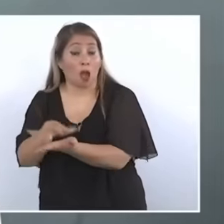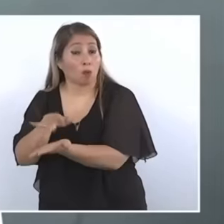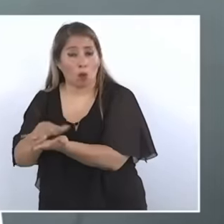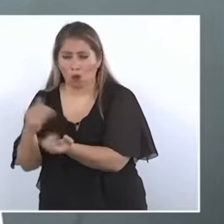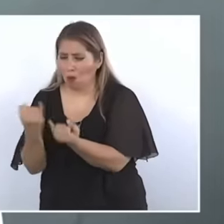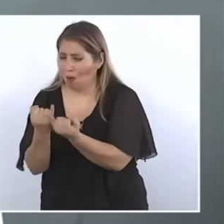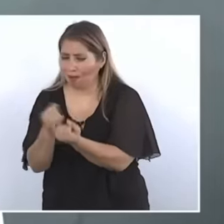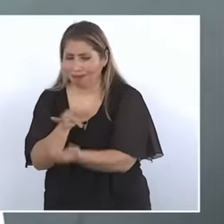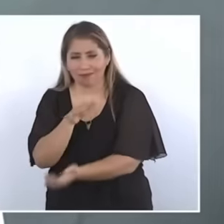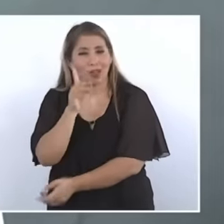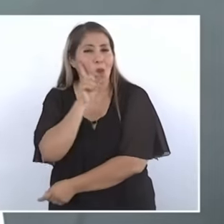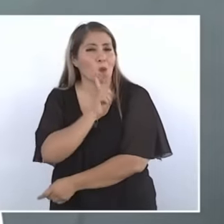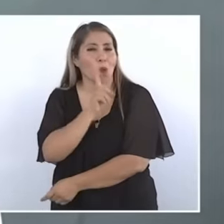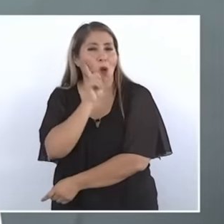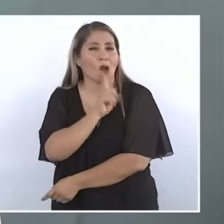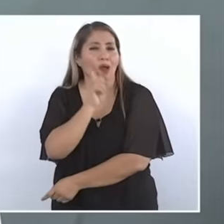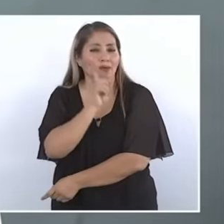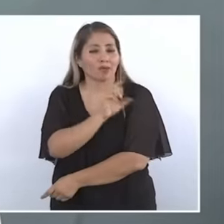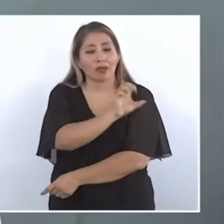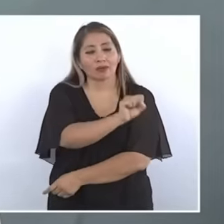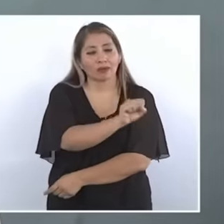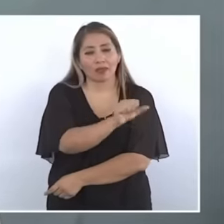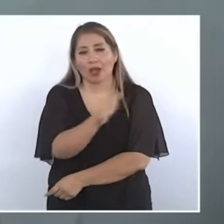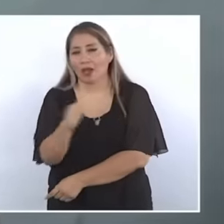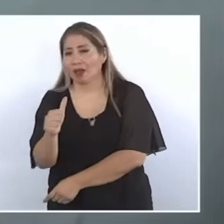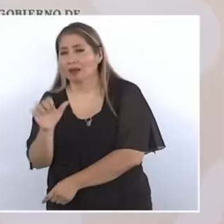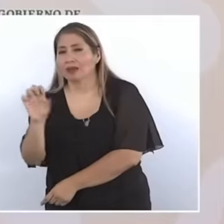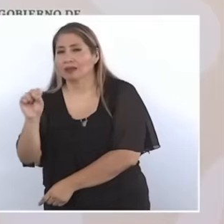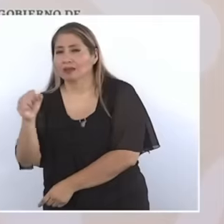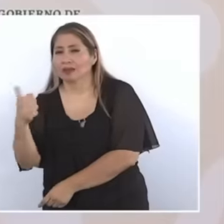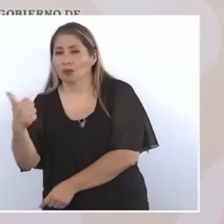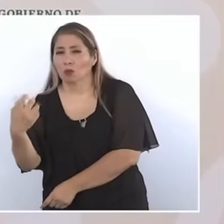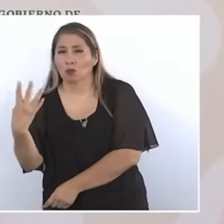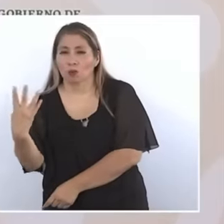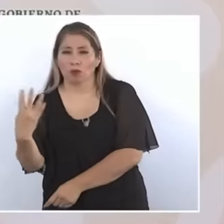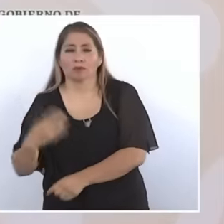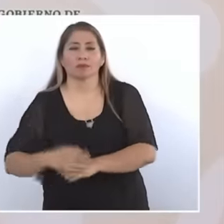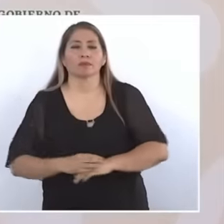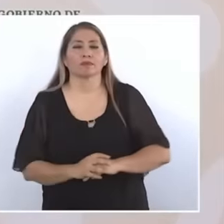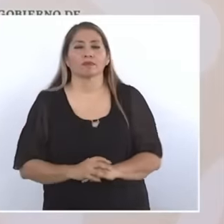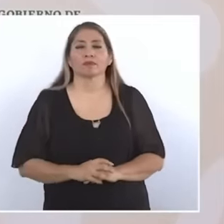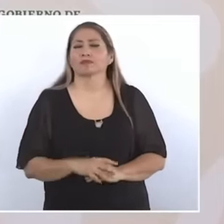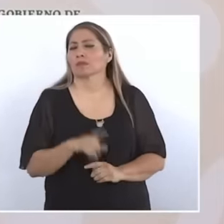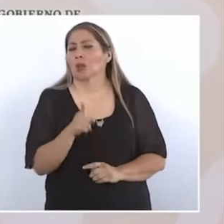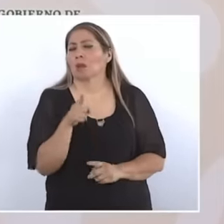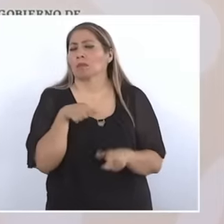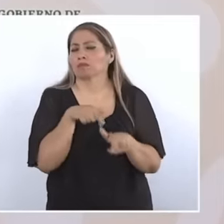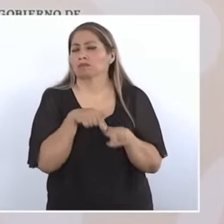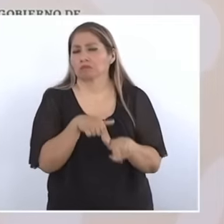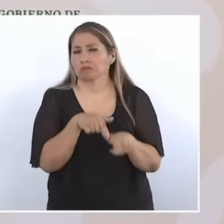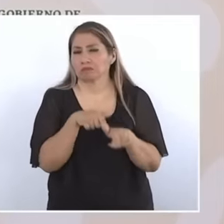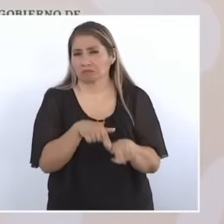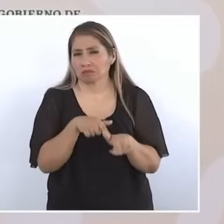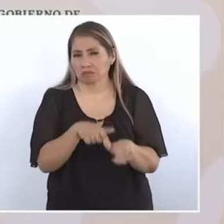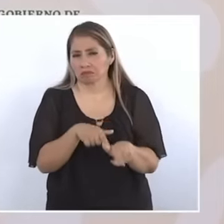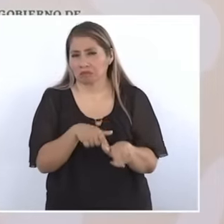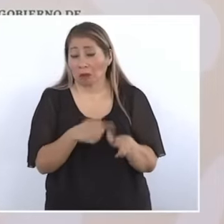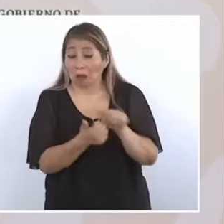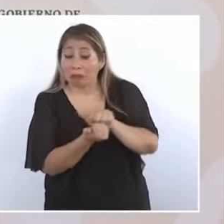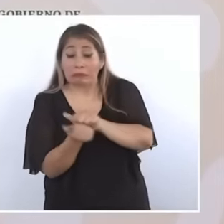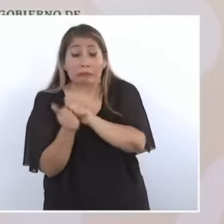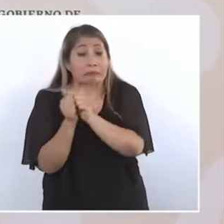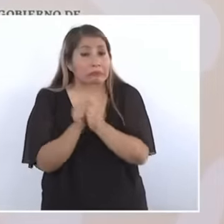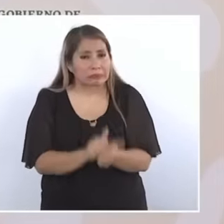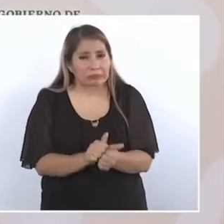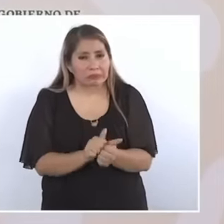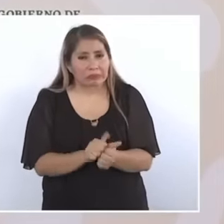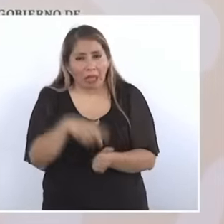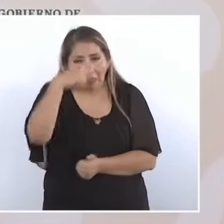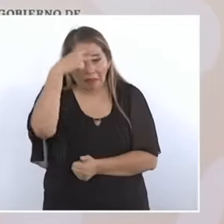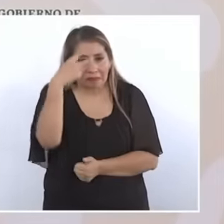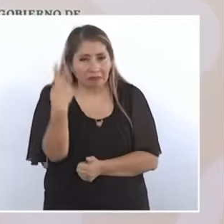a pension, so the transformation of our country will continue.